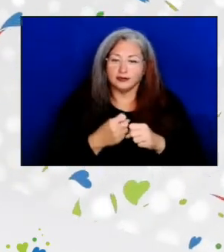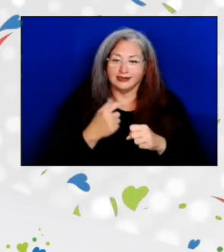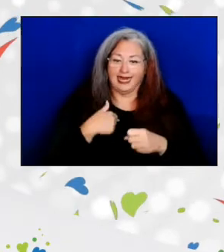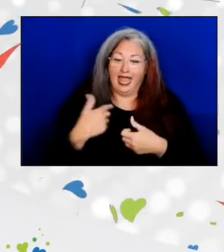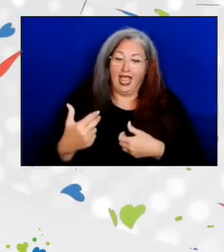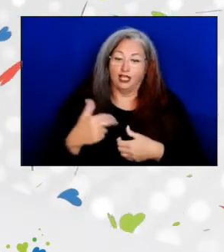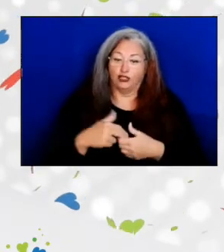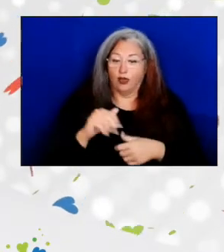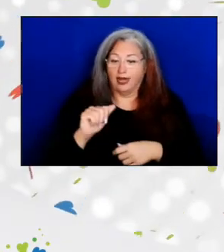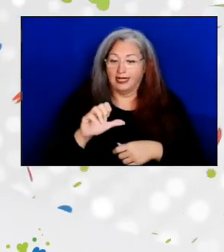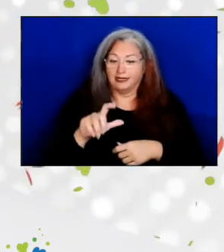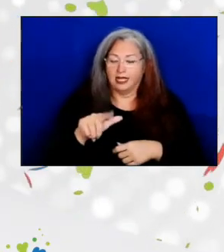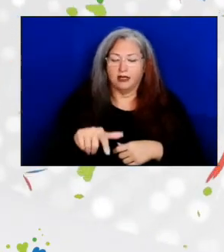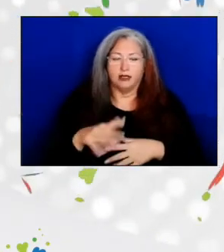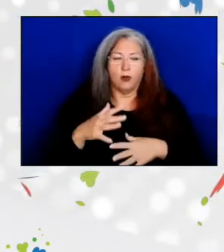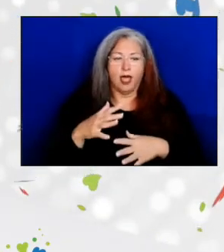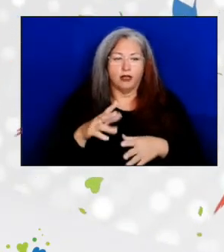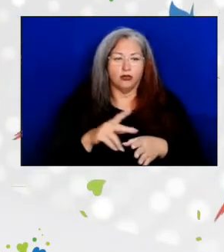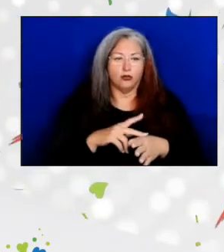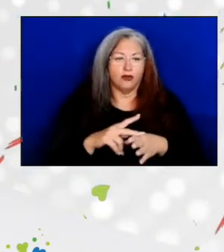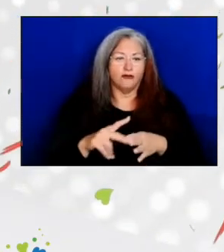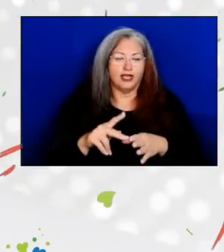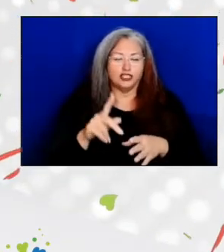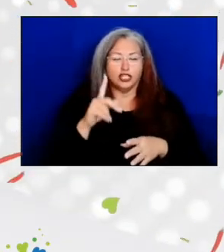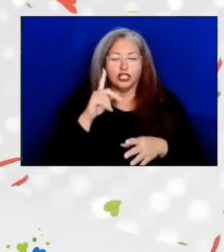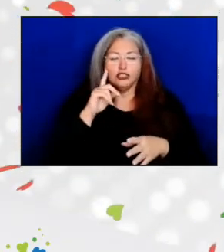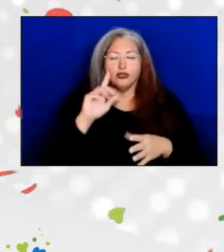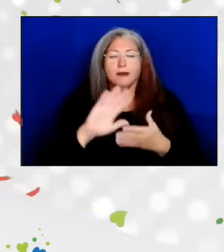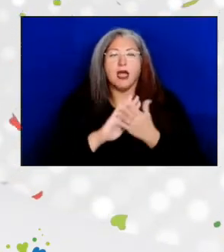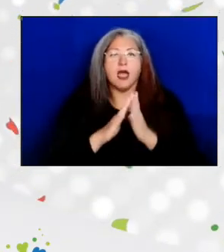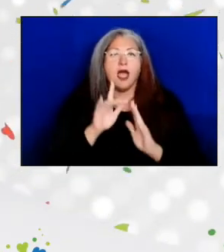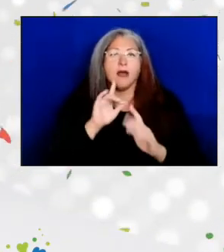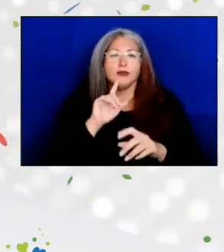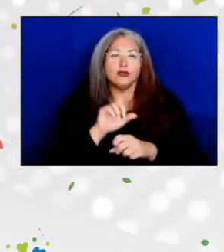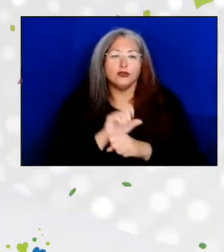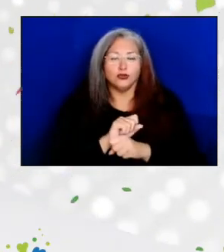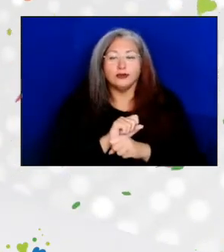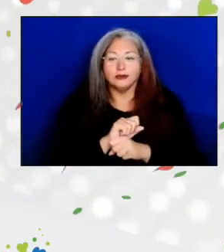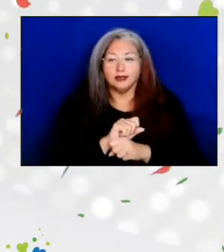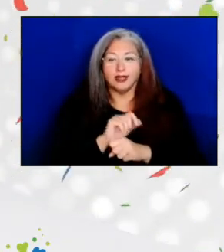have been a professional dream come true in many ways. And the opportunity to have Jean